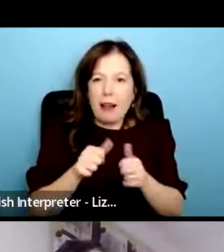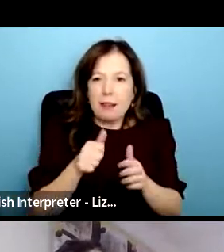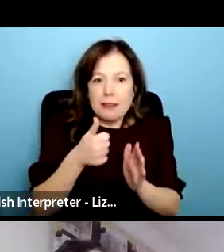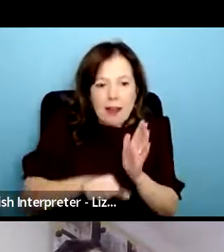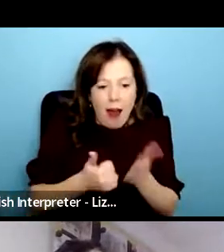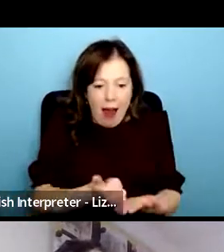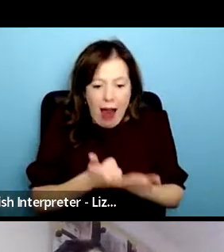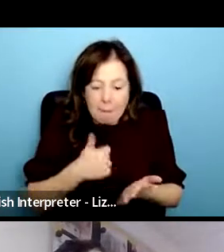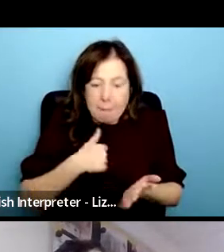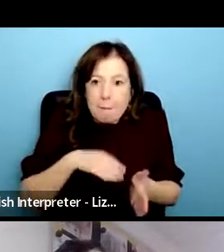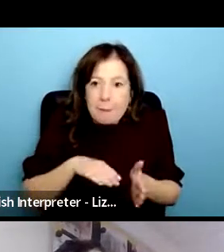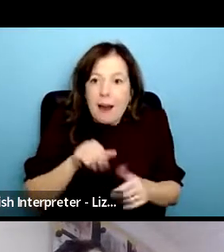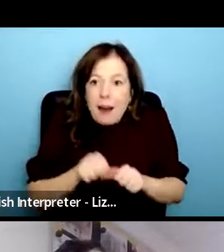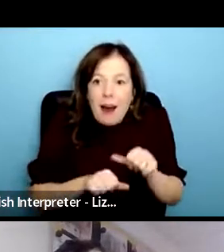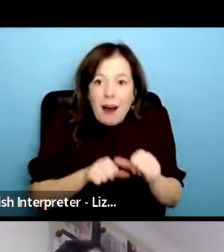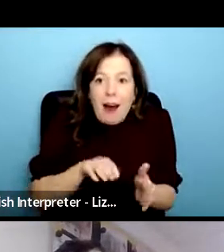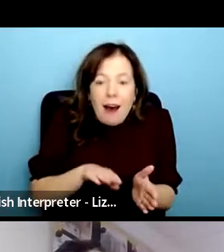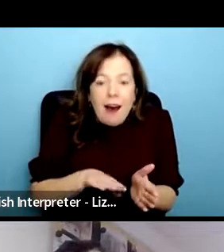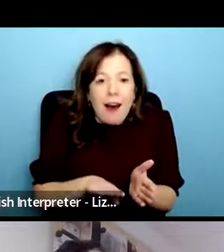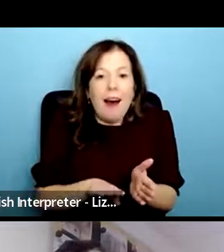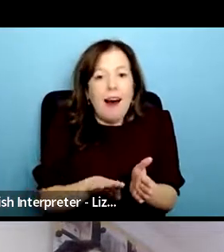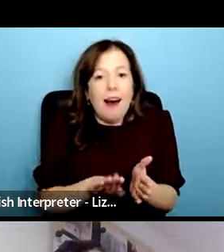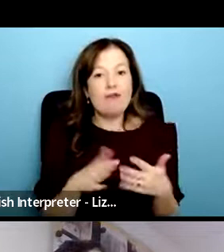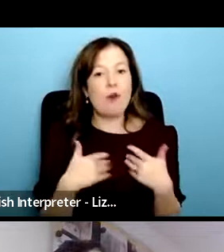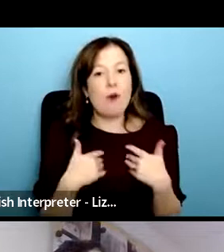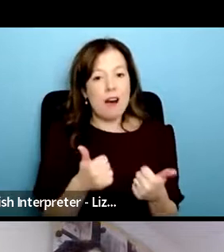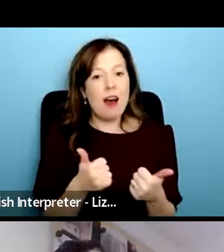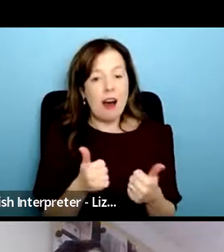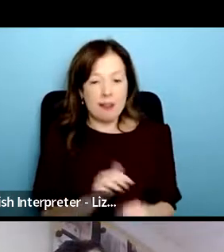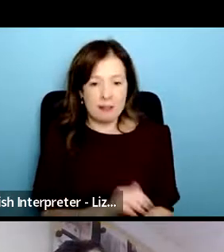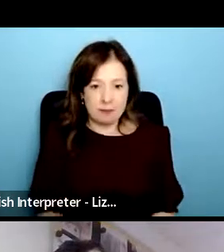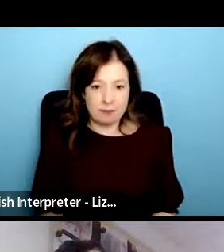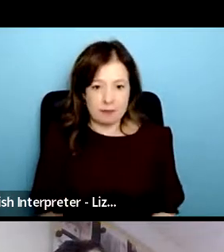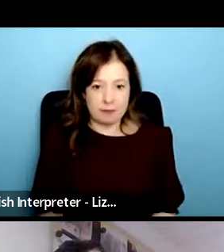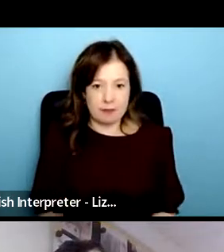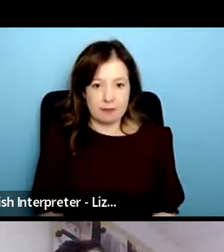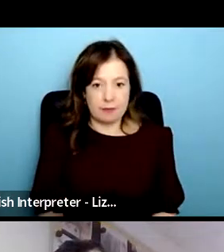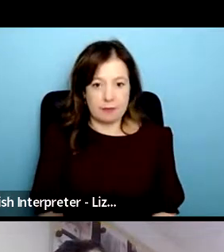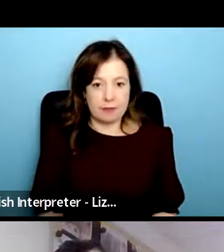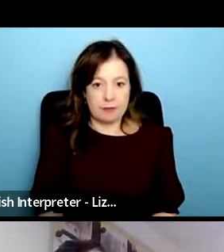and so recognizing that also and then at the same time there's that skills development that